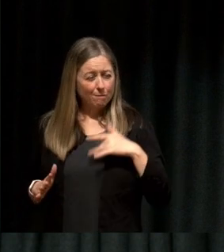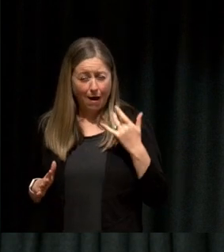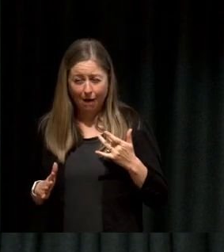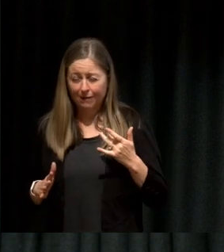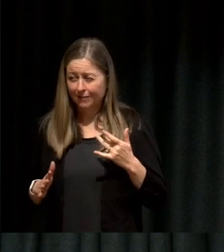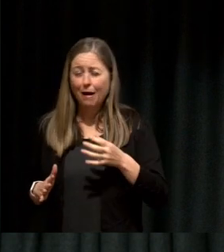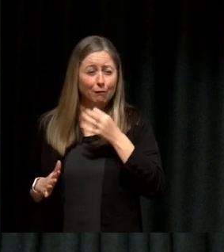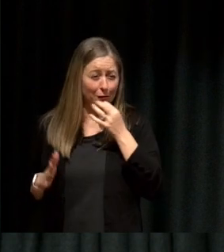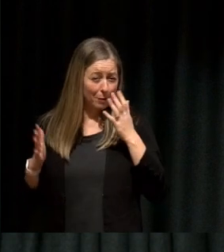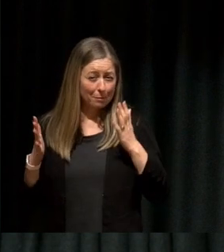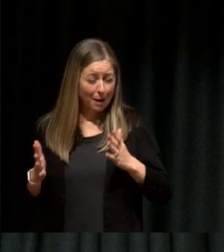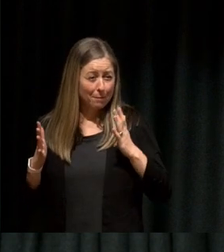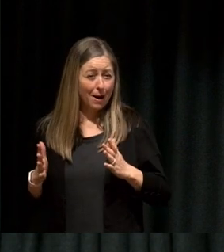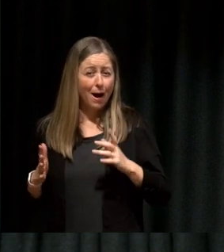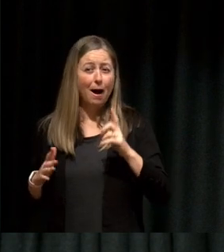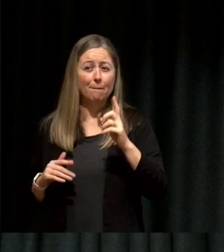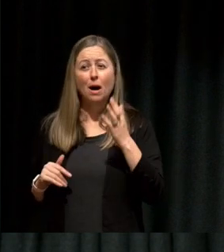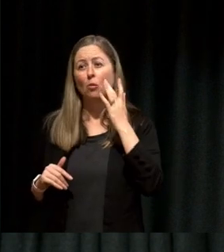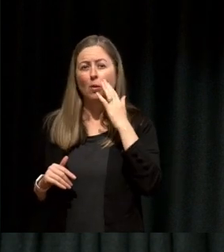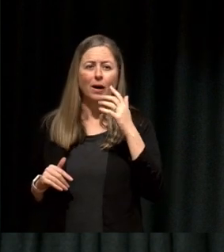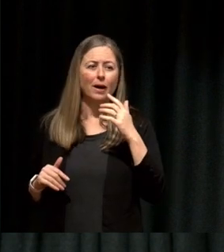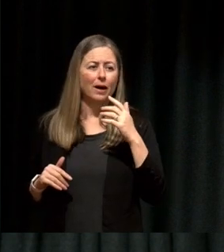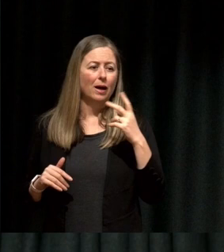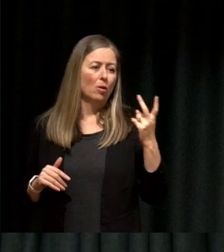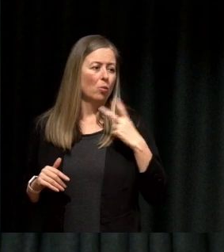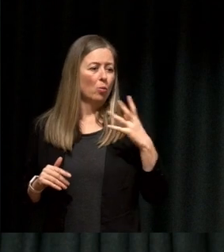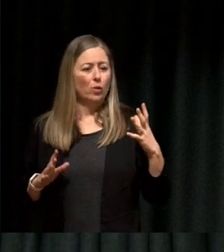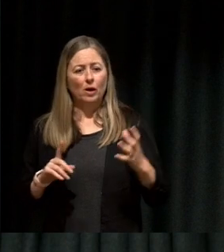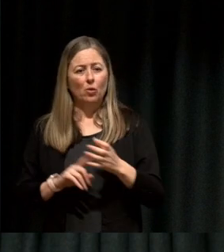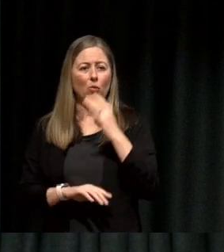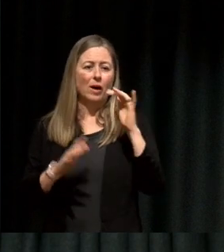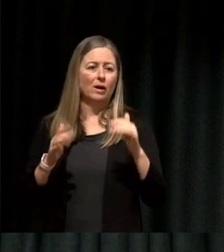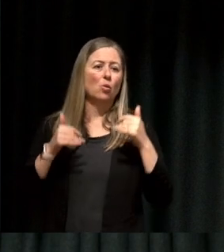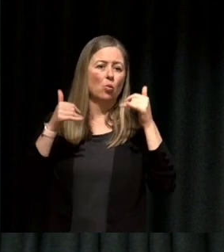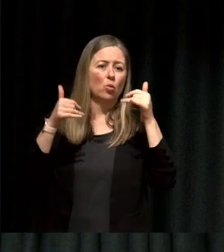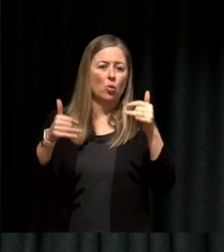But to say that "hey you know when we won an award for a SAARI Collective I felt like